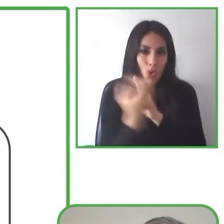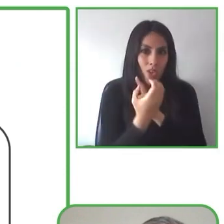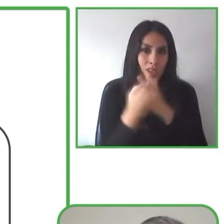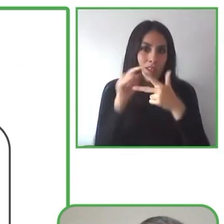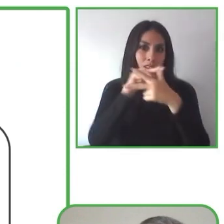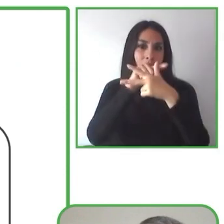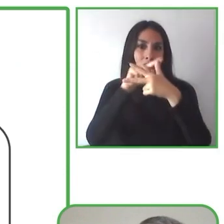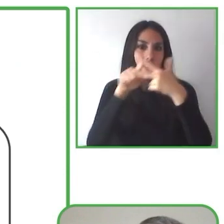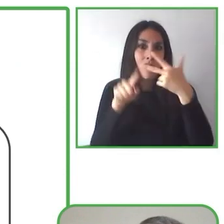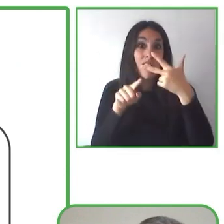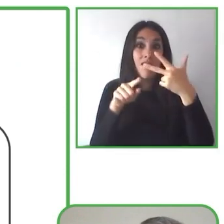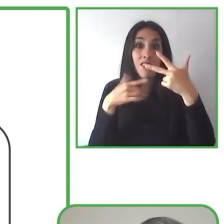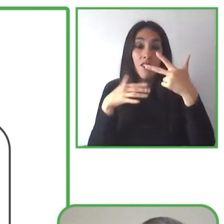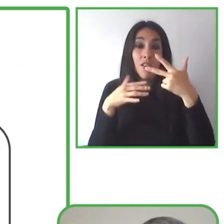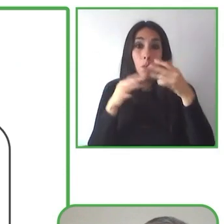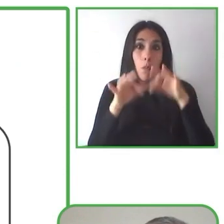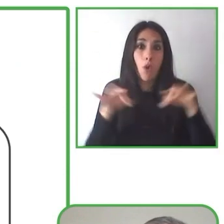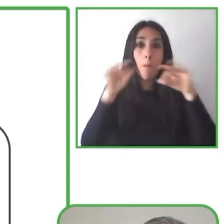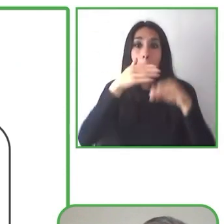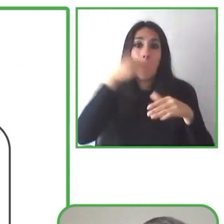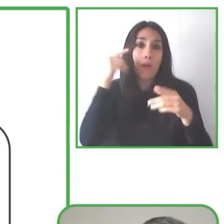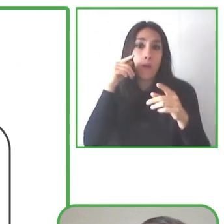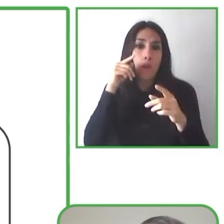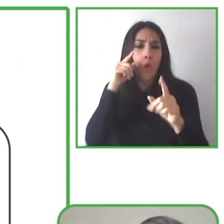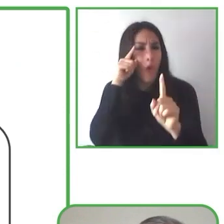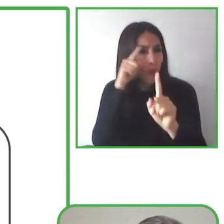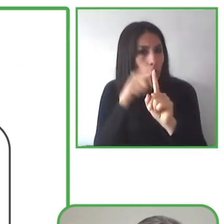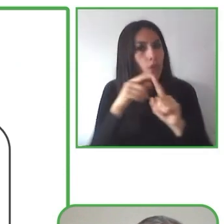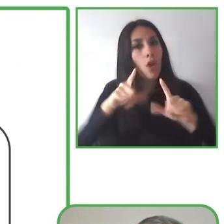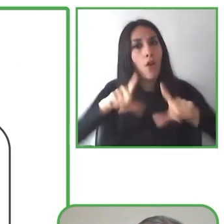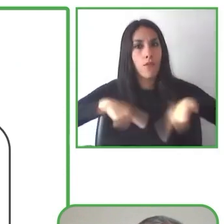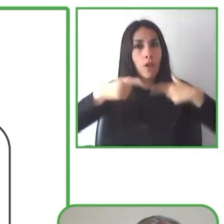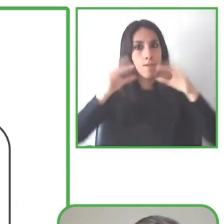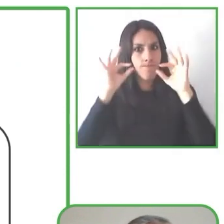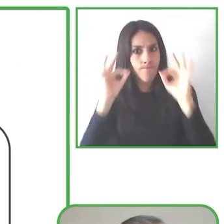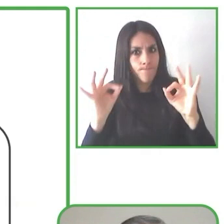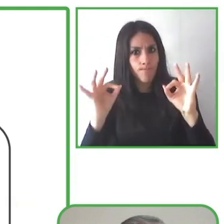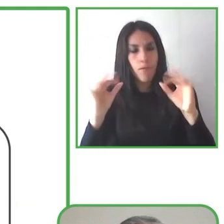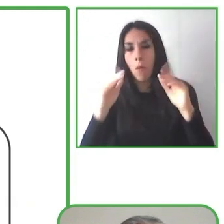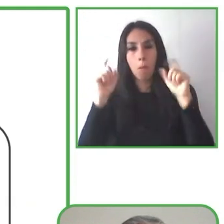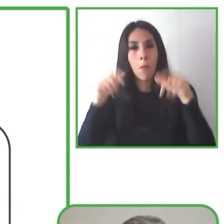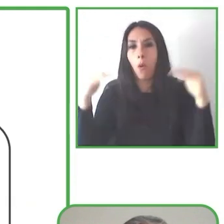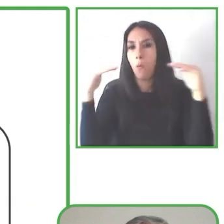experience of lives and equal opportunities to all we want to have a social,